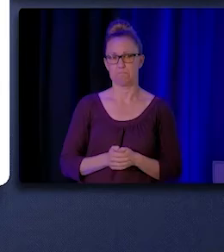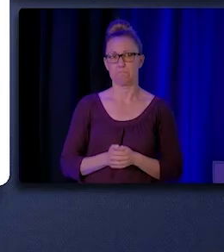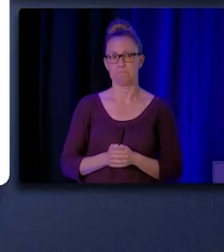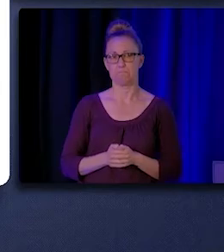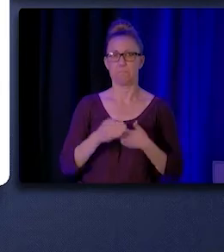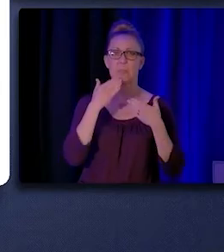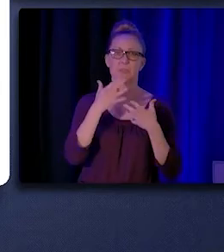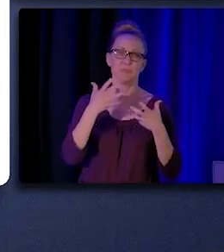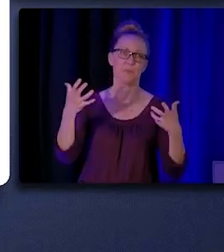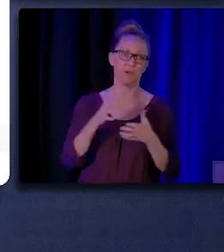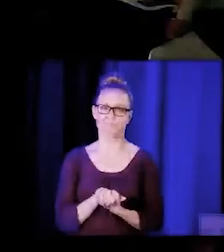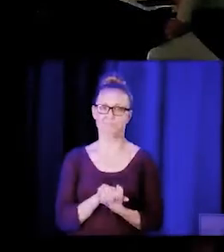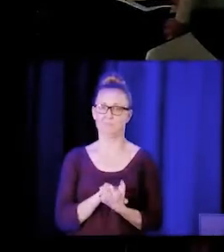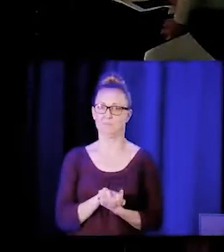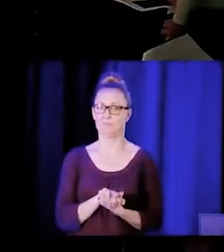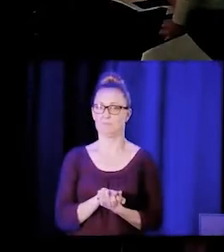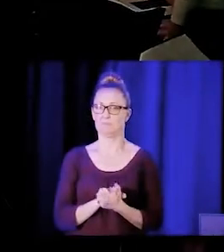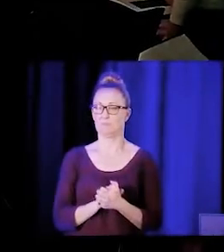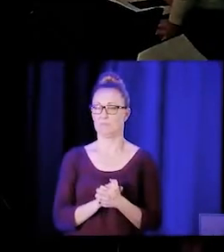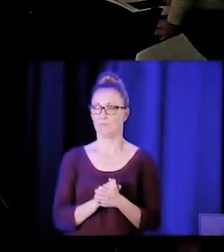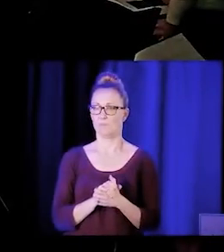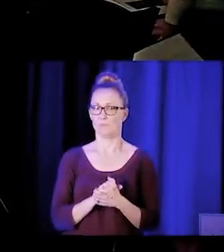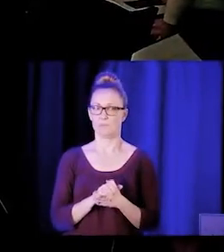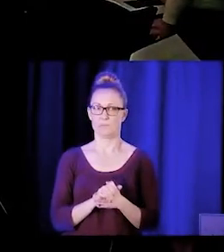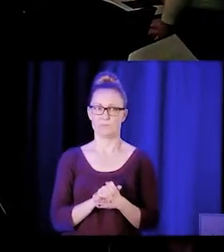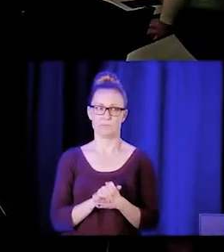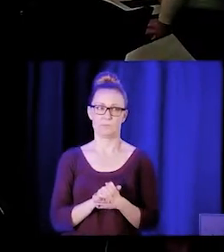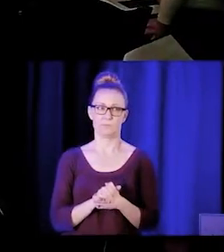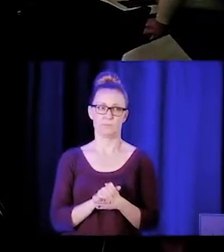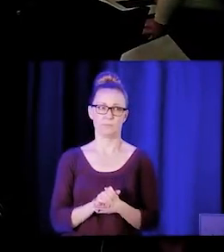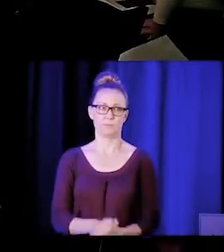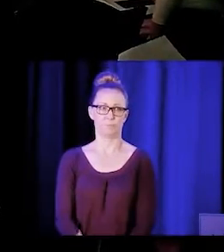Thank you very much, everyone. (audience applauding)